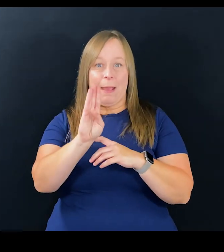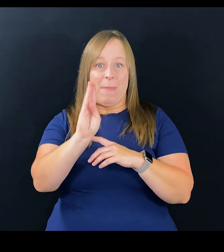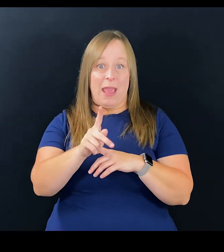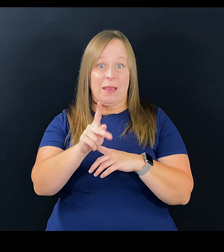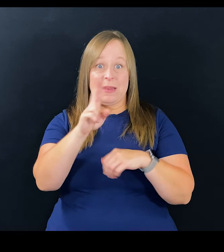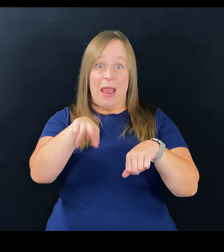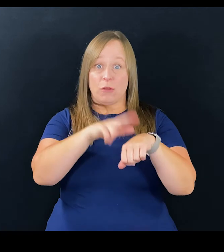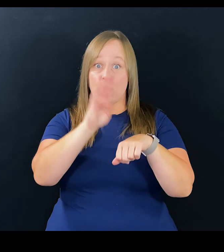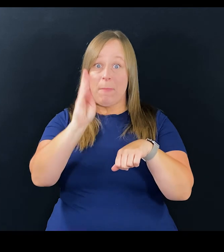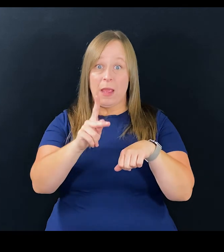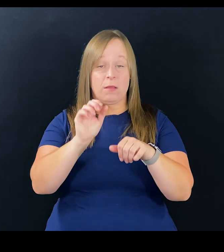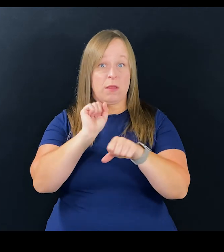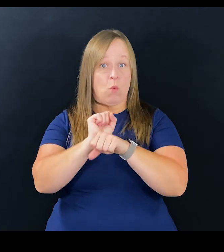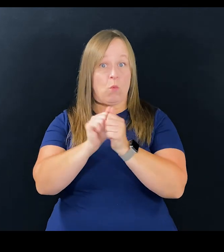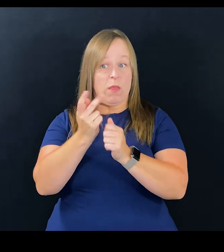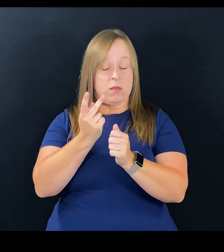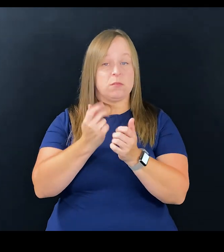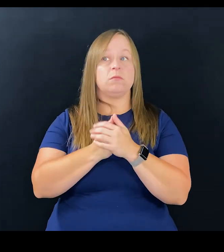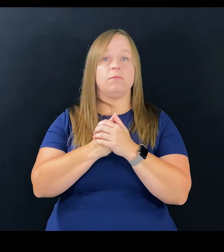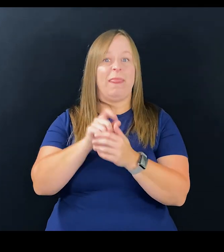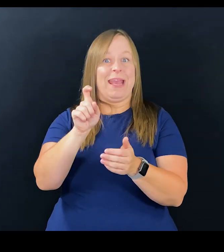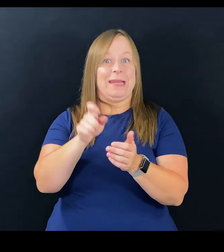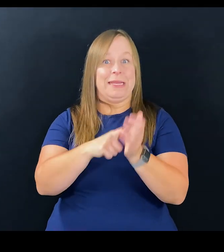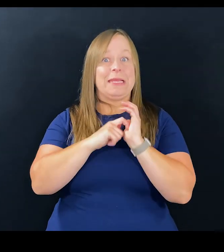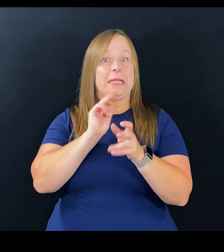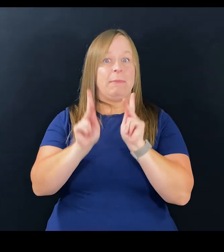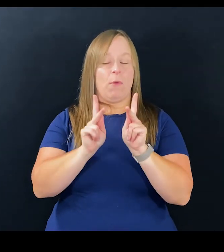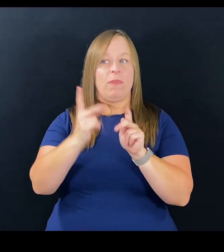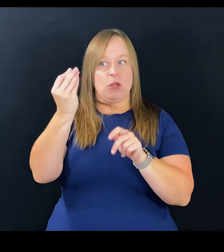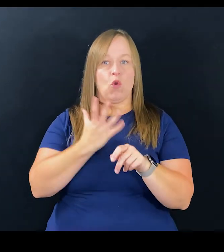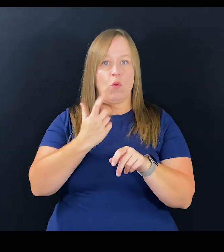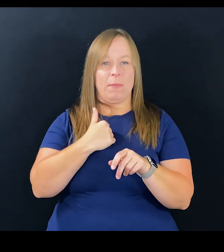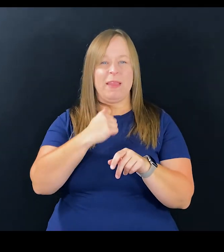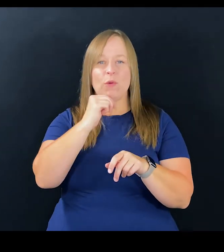I mean, Allied Bank is a national bank. They work with us, they need people,